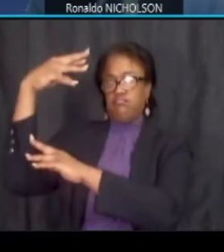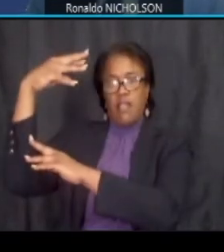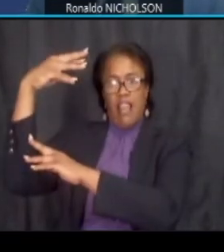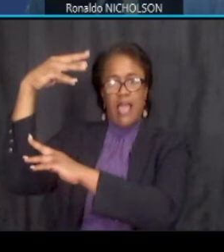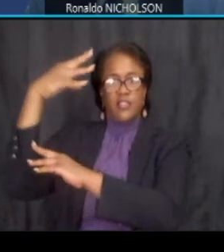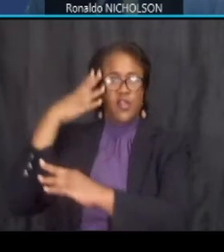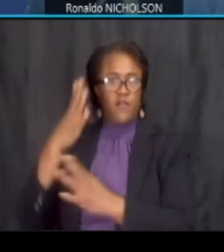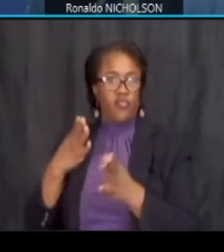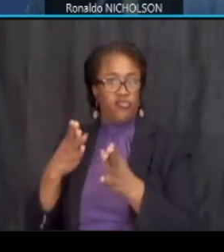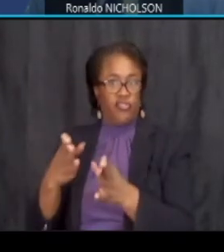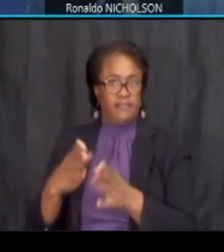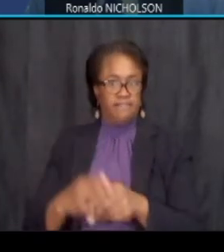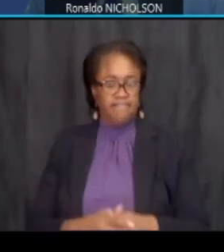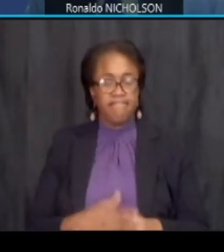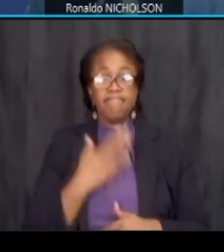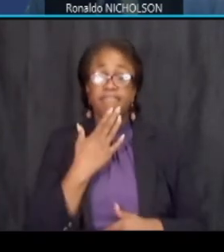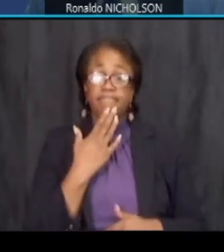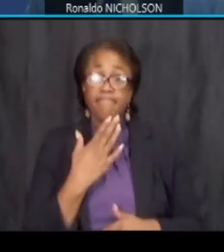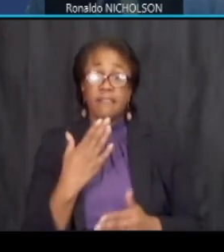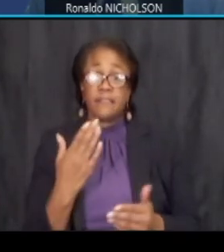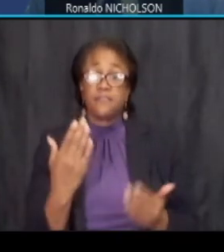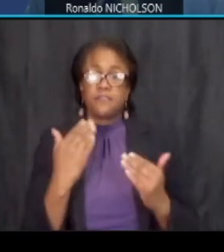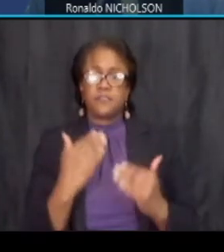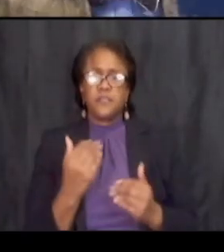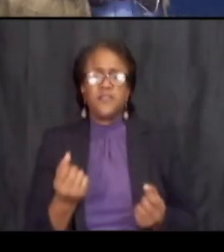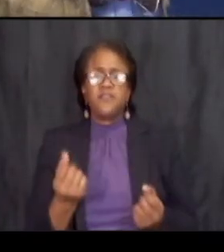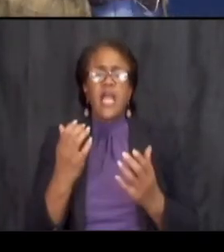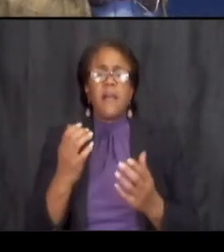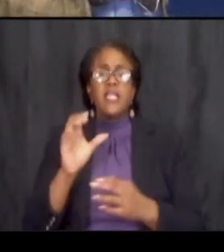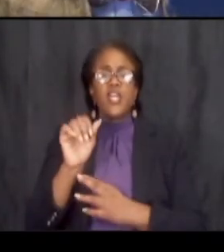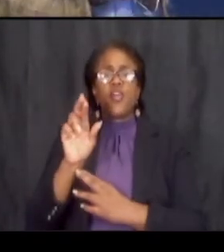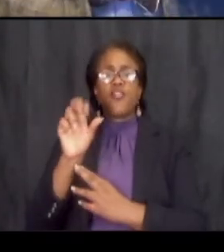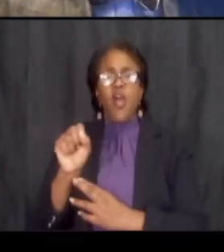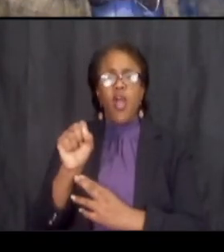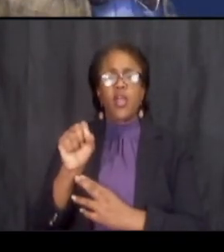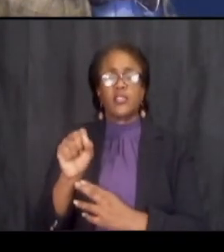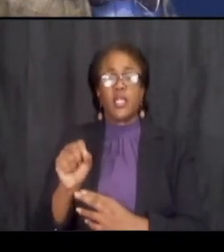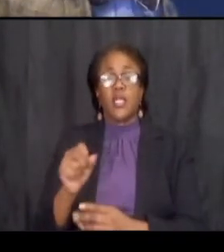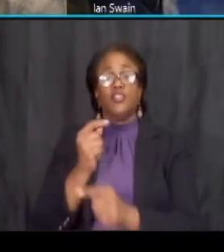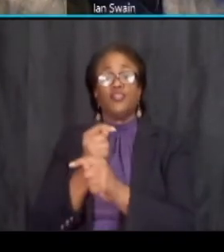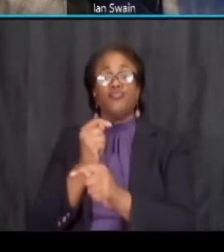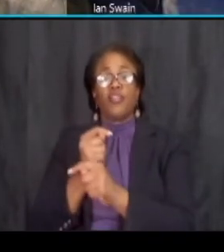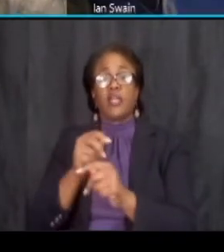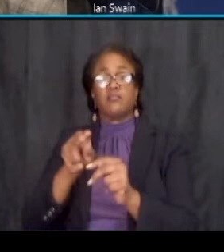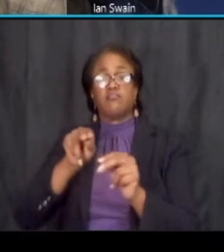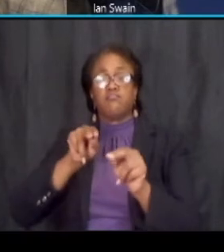thank you nick next question how many car slash truck travelings will benny road have and how